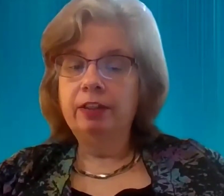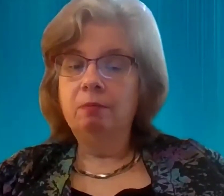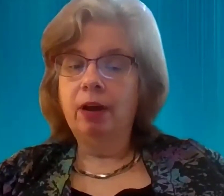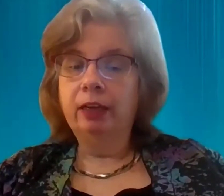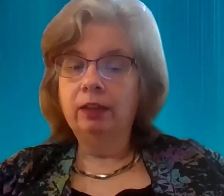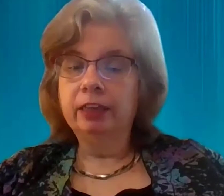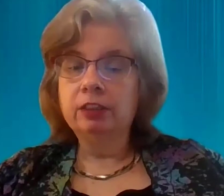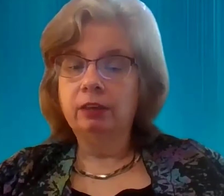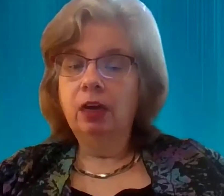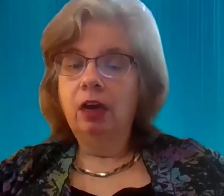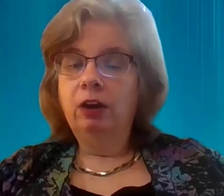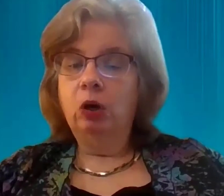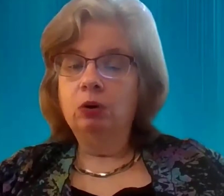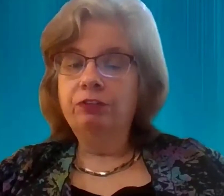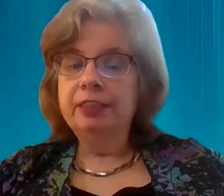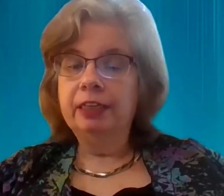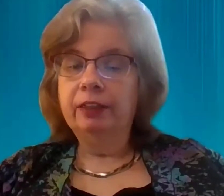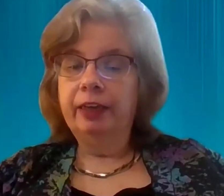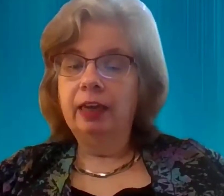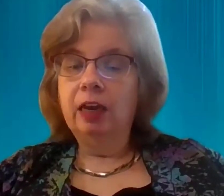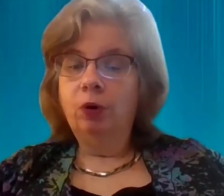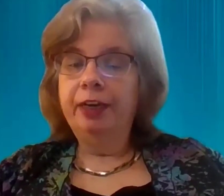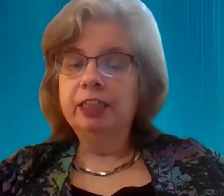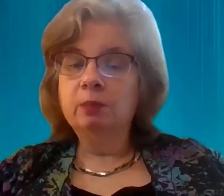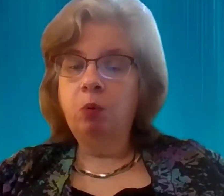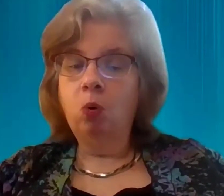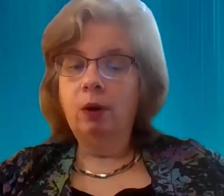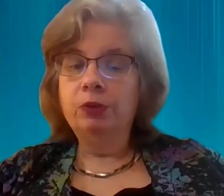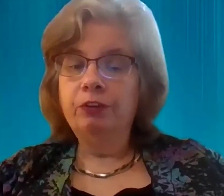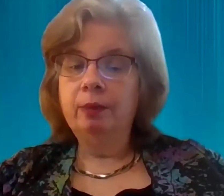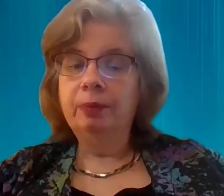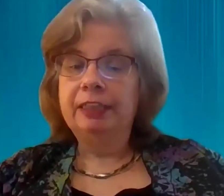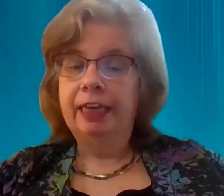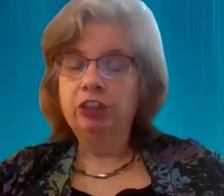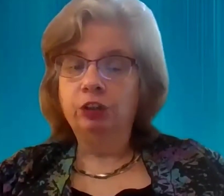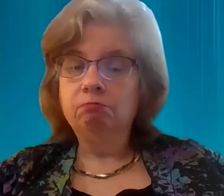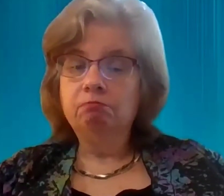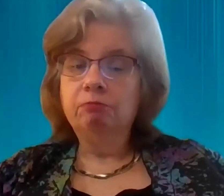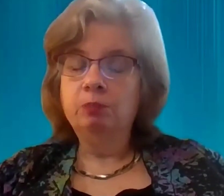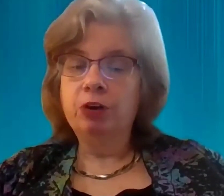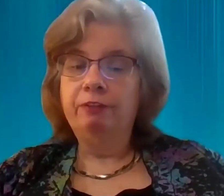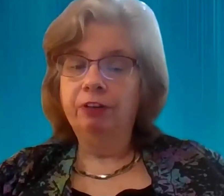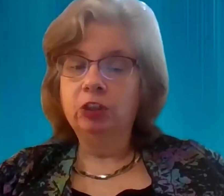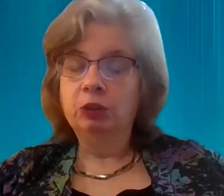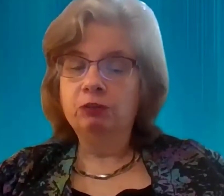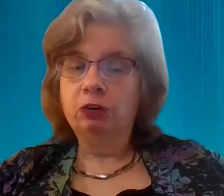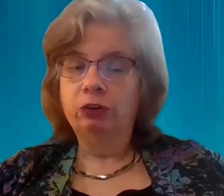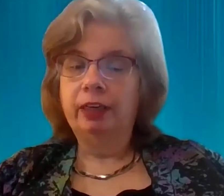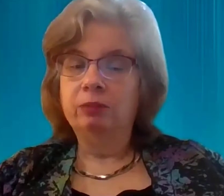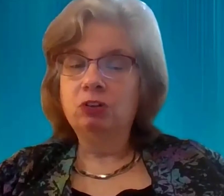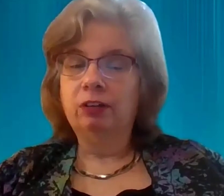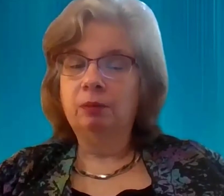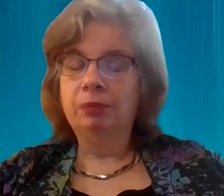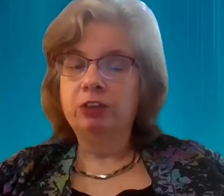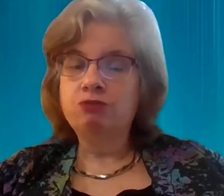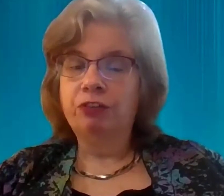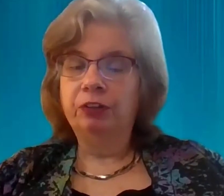that Michael Hickson go to a facility where he gets support with rehabilitation, his brain functions is returning, starting to play trivial